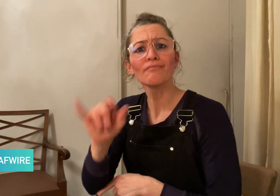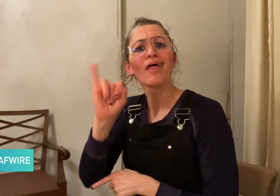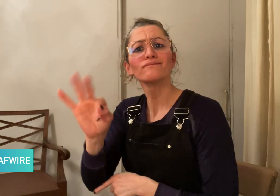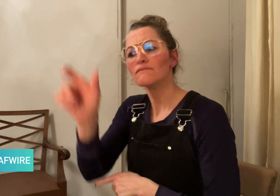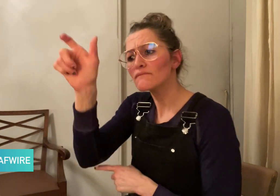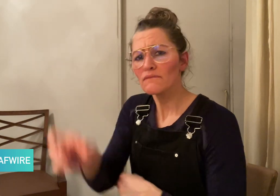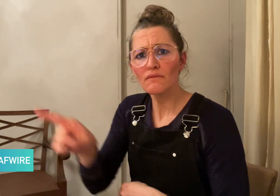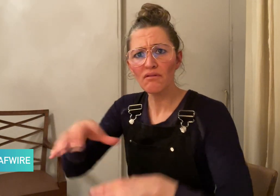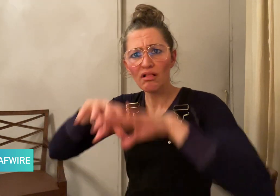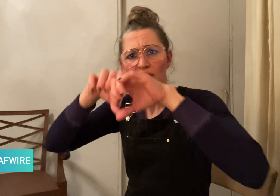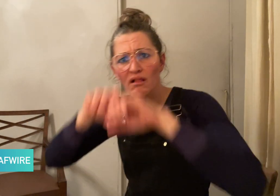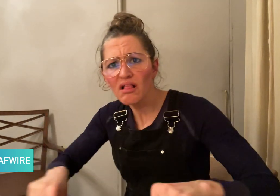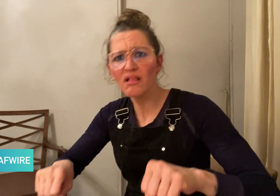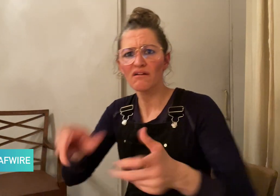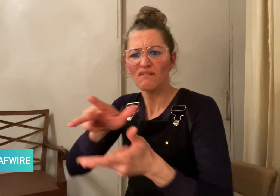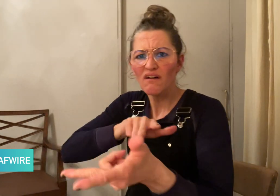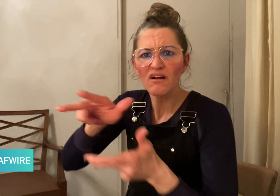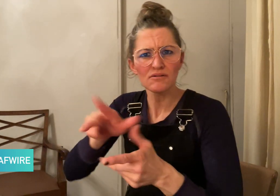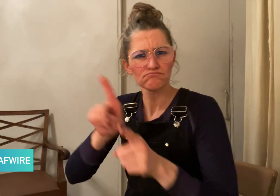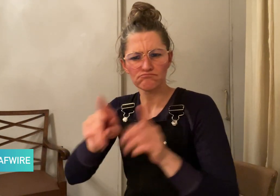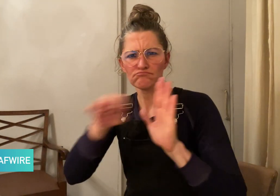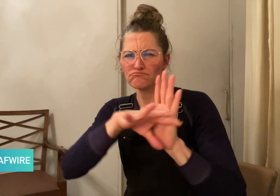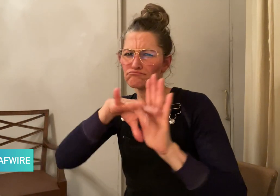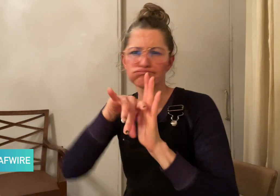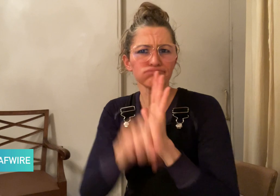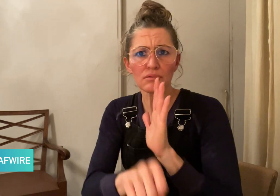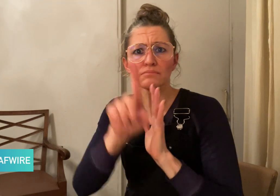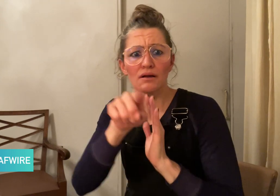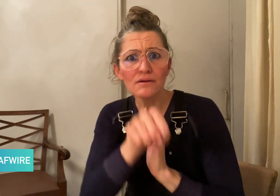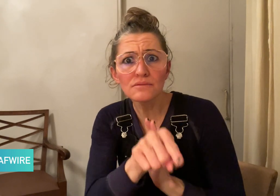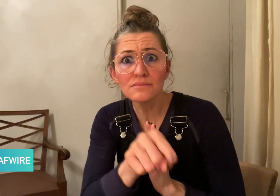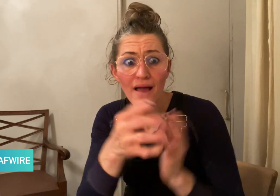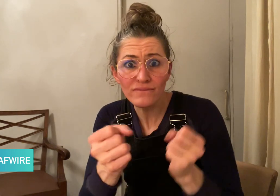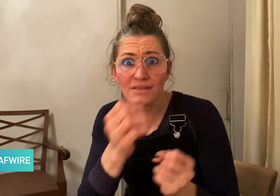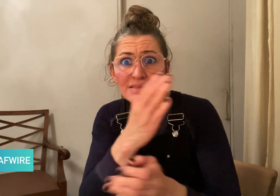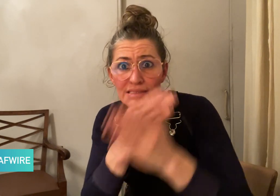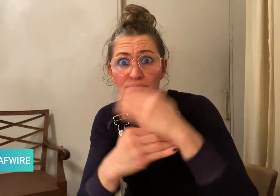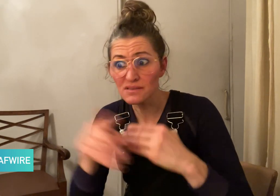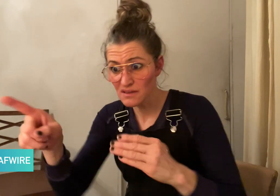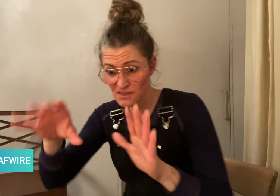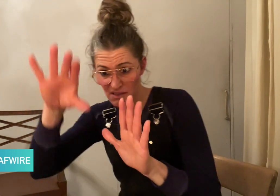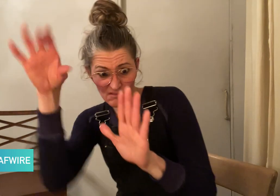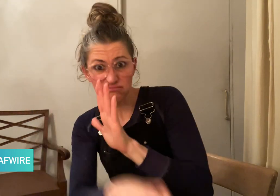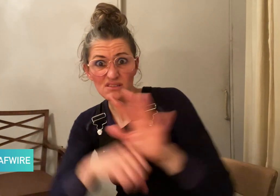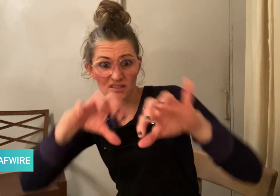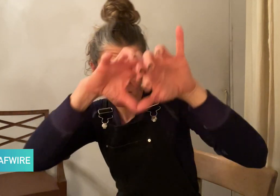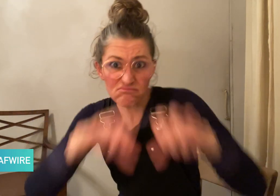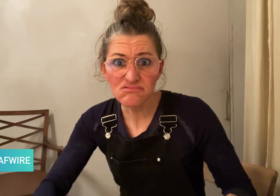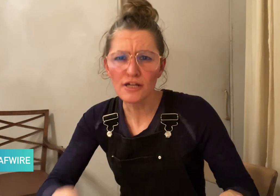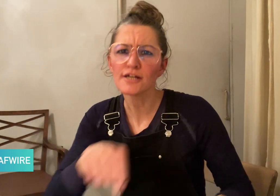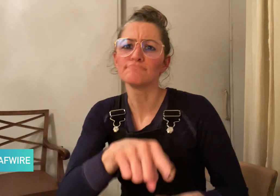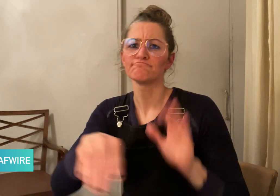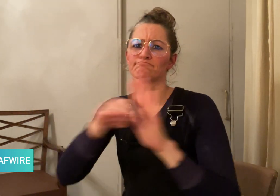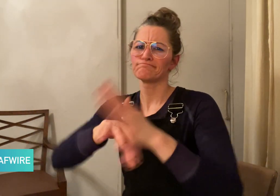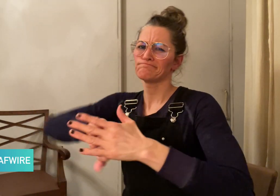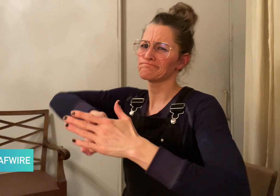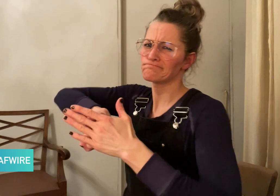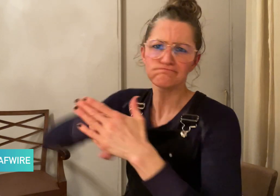penalties for sexual crimes committed against people